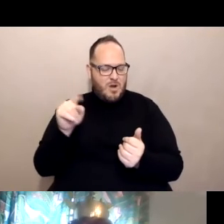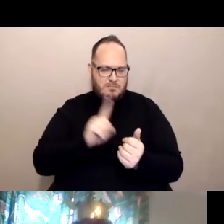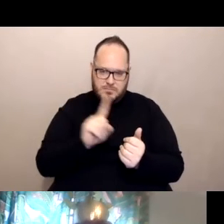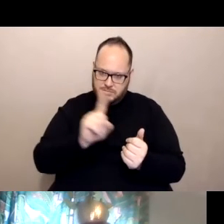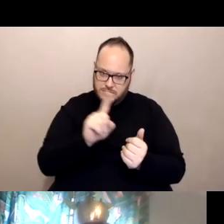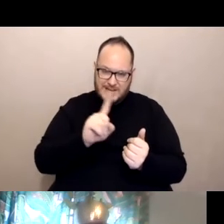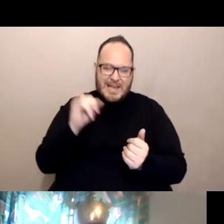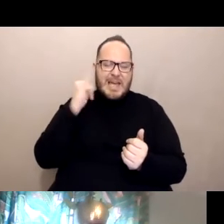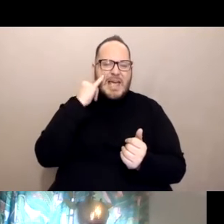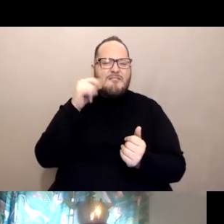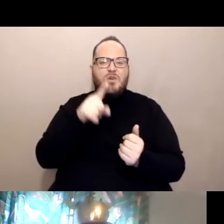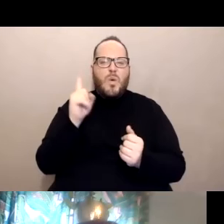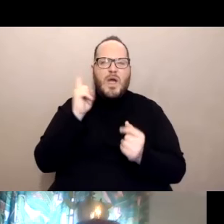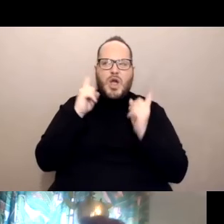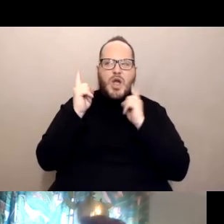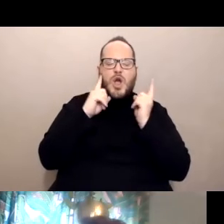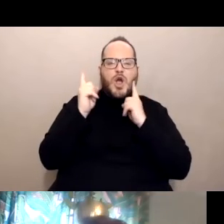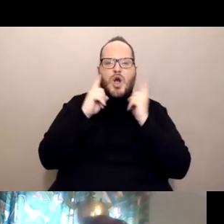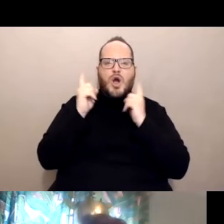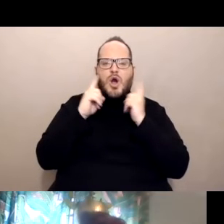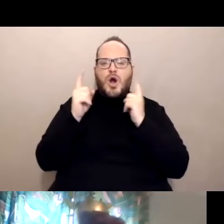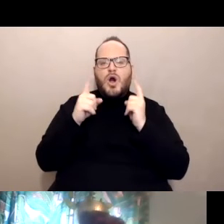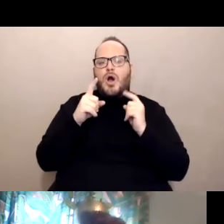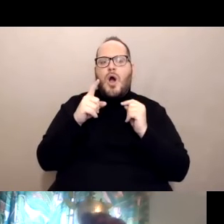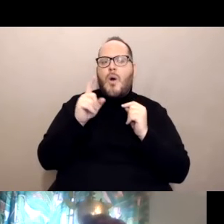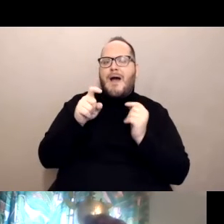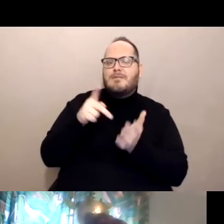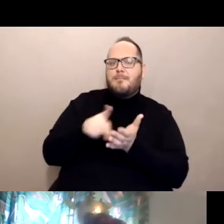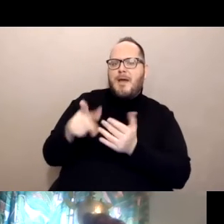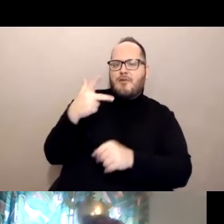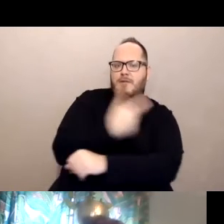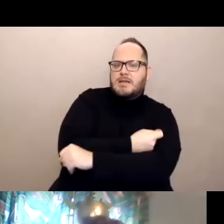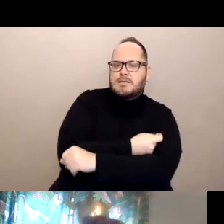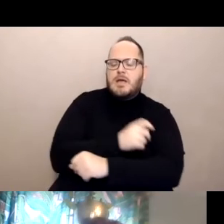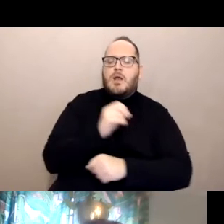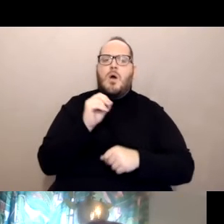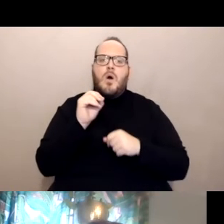or people are giving priority vaccines who don't meet eligibility criteria,